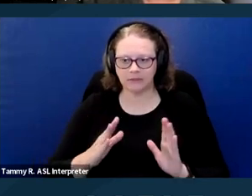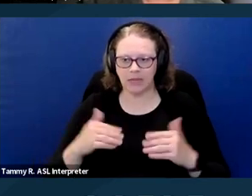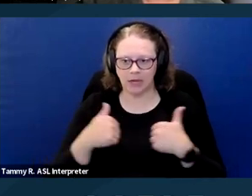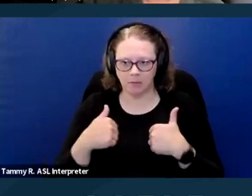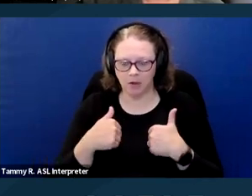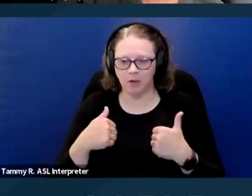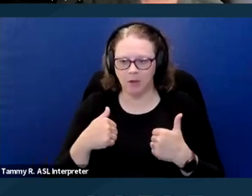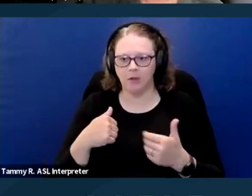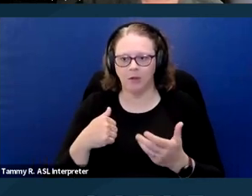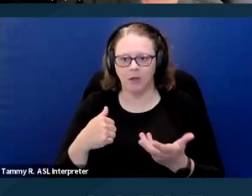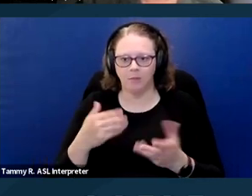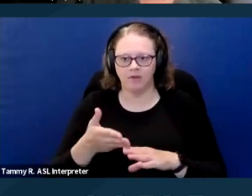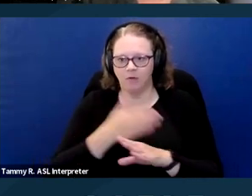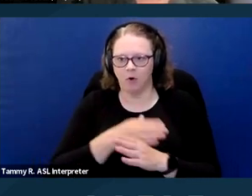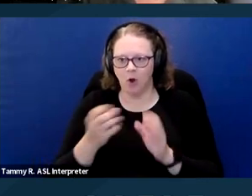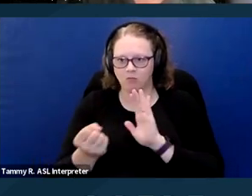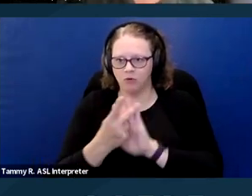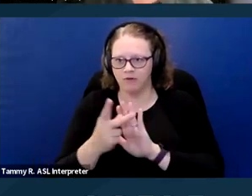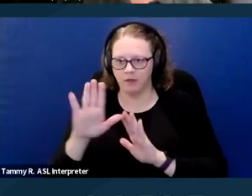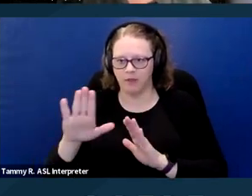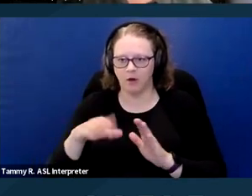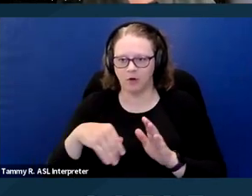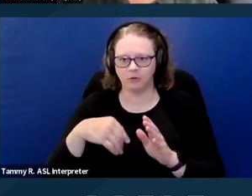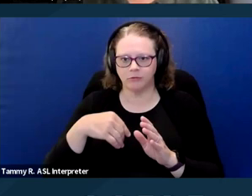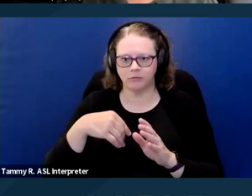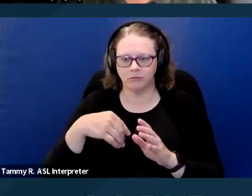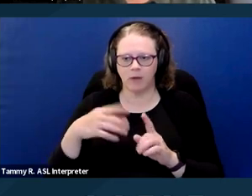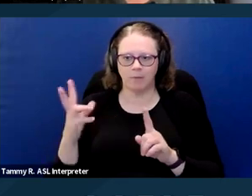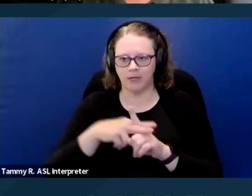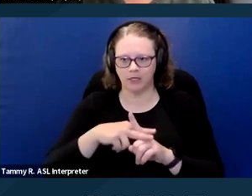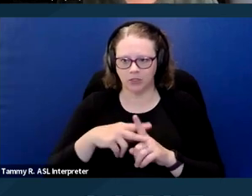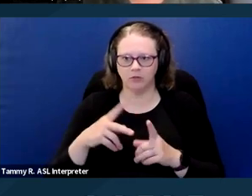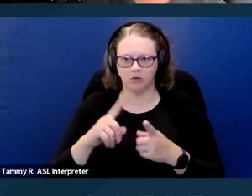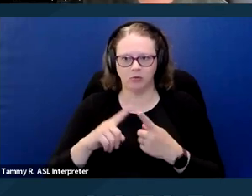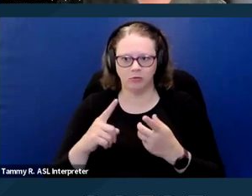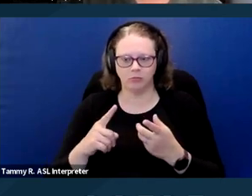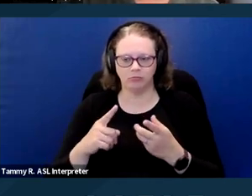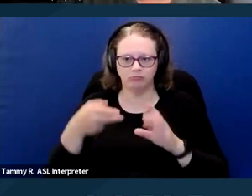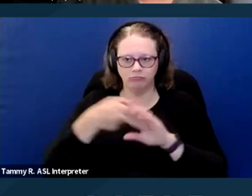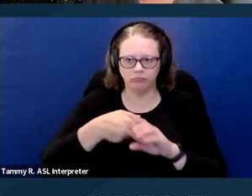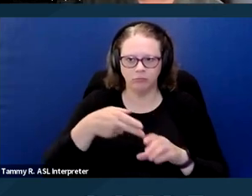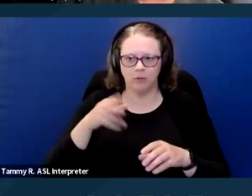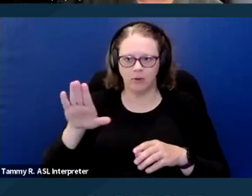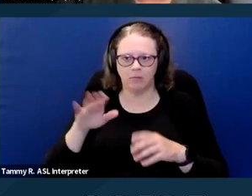and prior to an existing tenant bringing a new pet into their unit. Next slide.